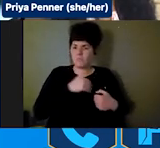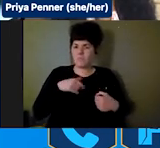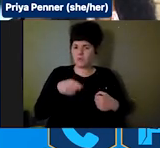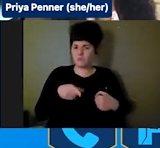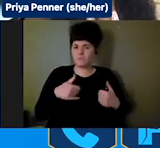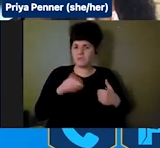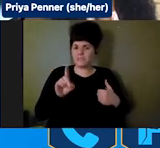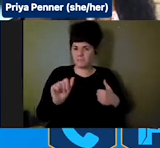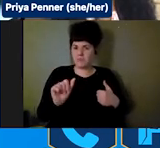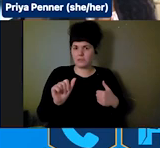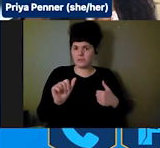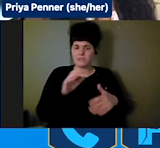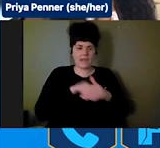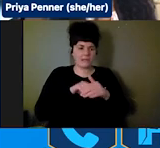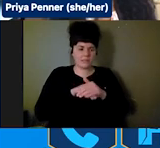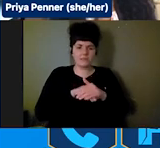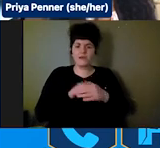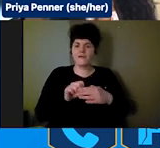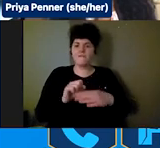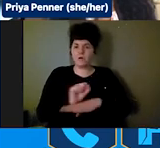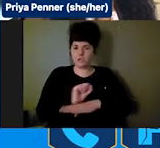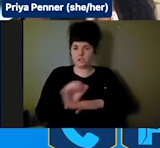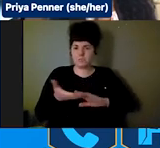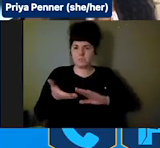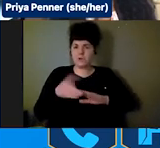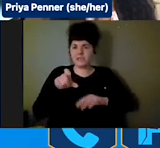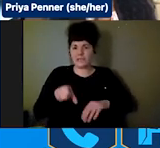to have a vital role and voice throughout all aspects of